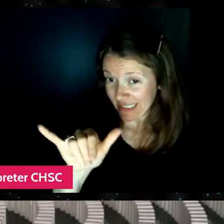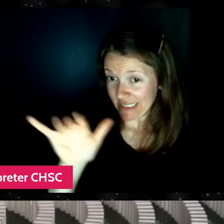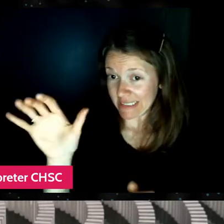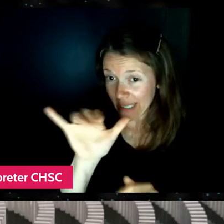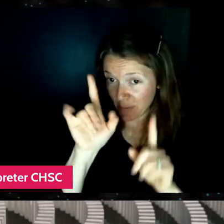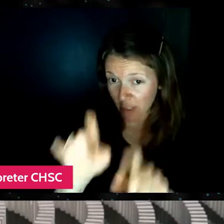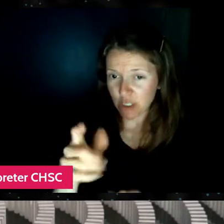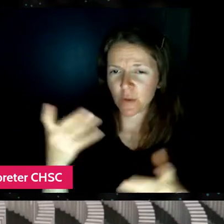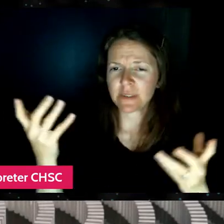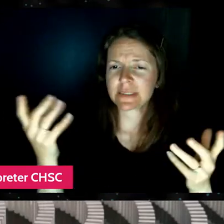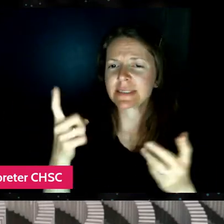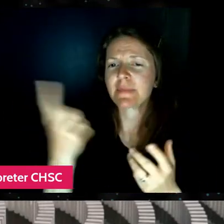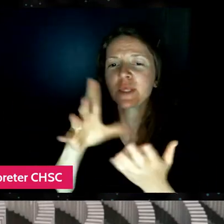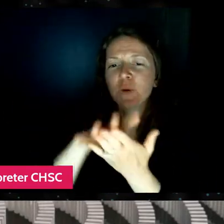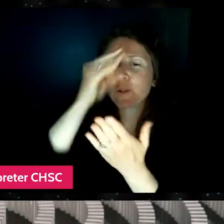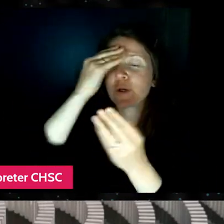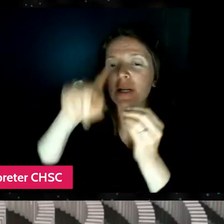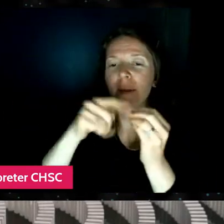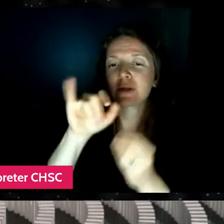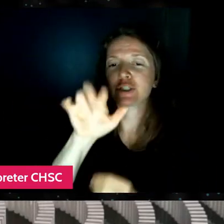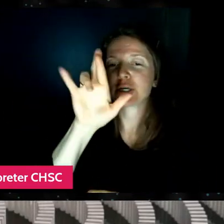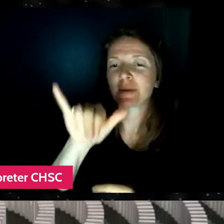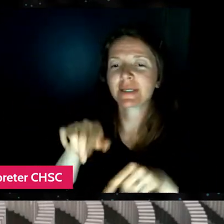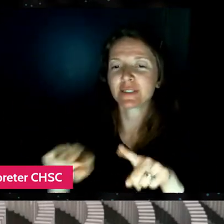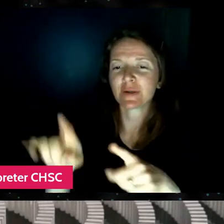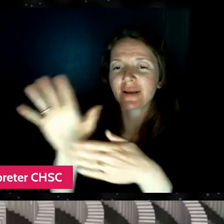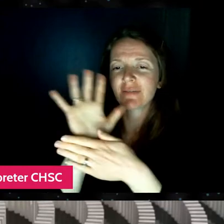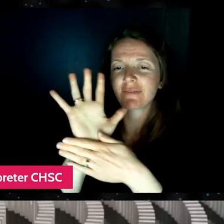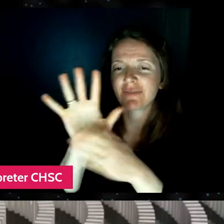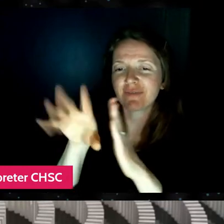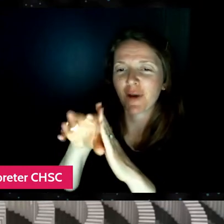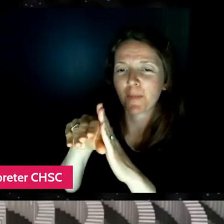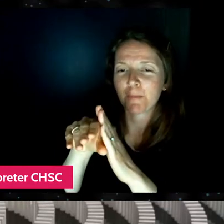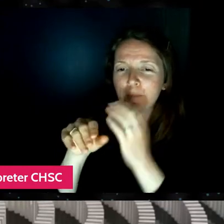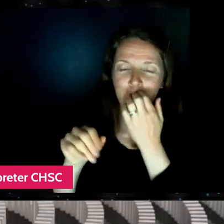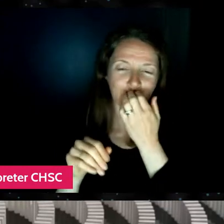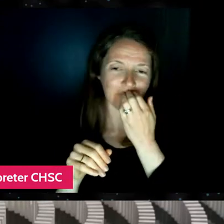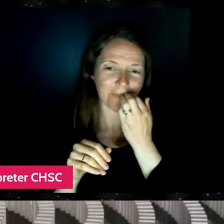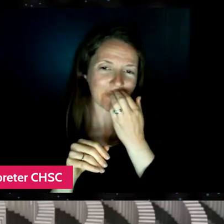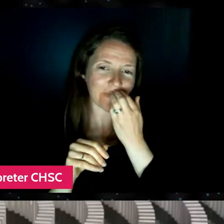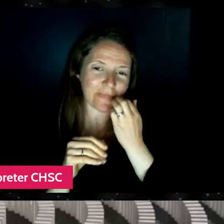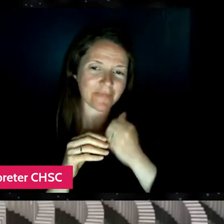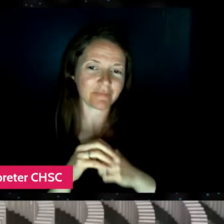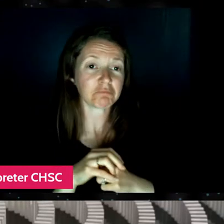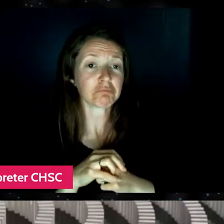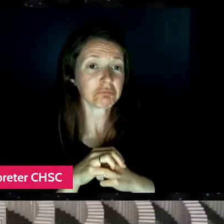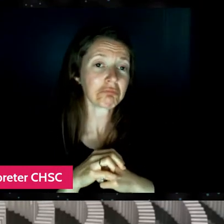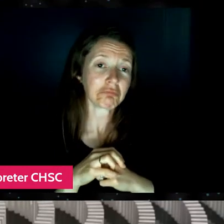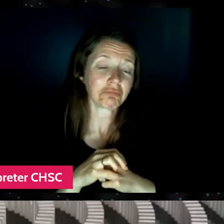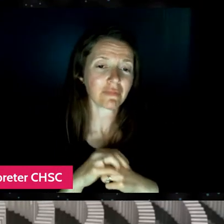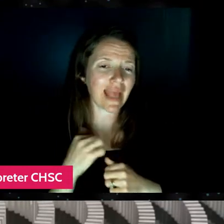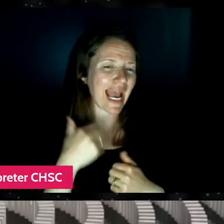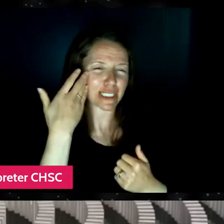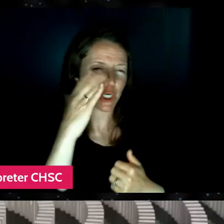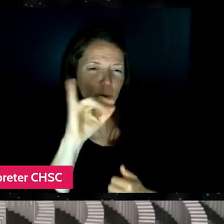What was something you learned about Jeremy while filming? Yeah, I guess I learned, well I didn't know Jeremy beforehand.